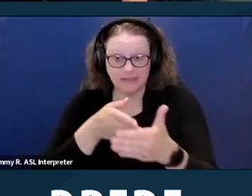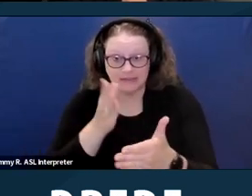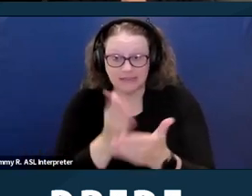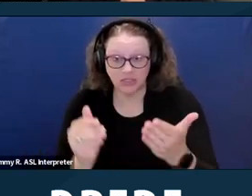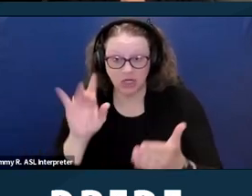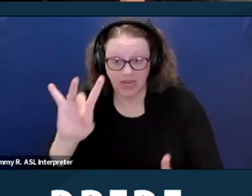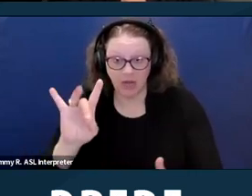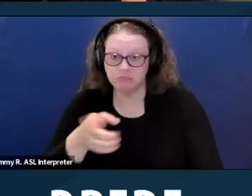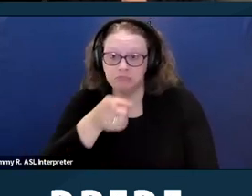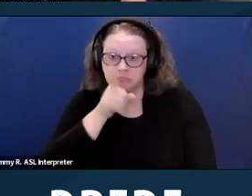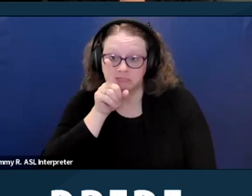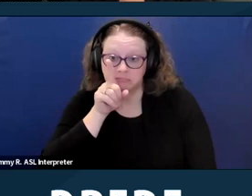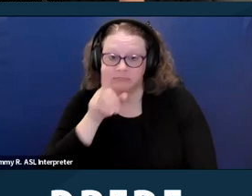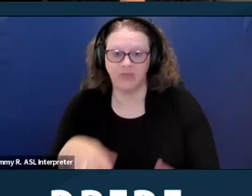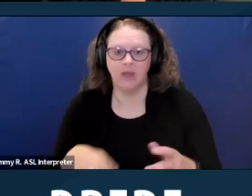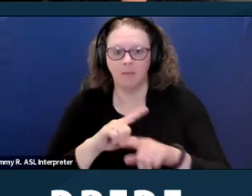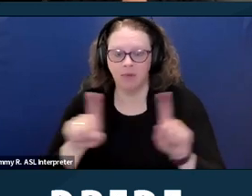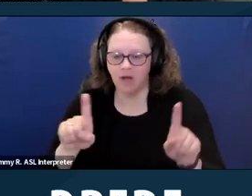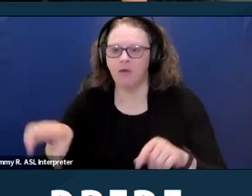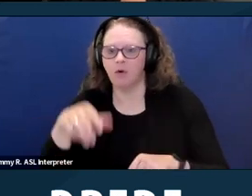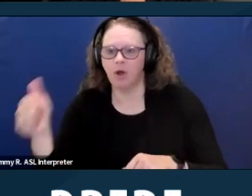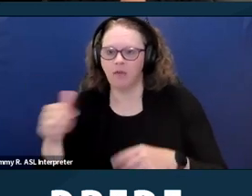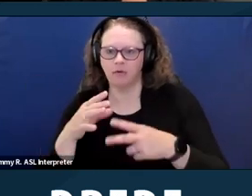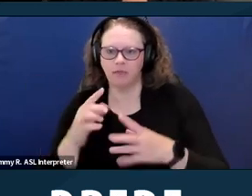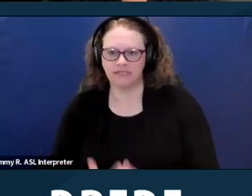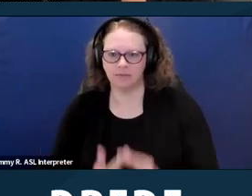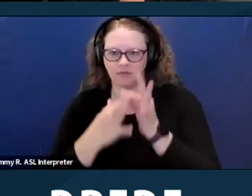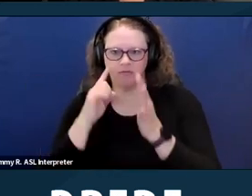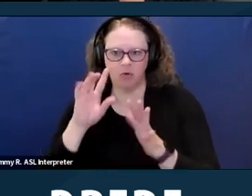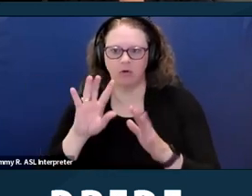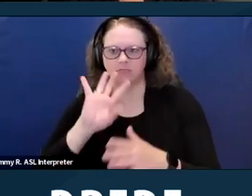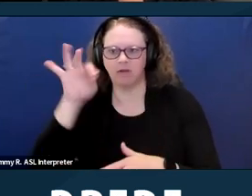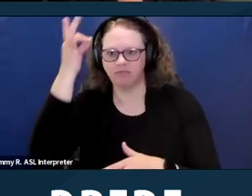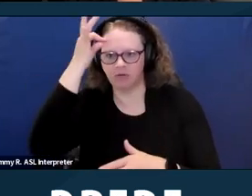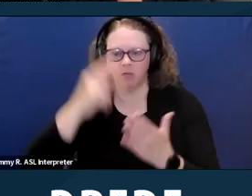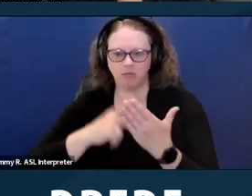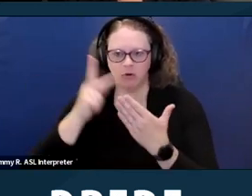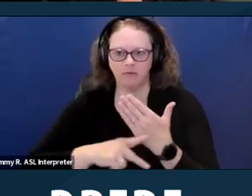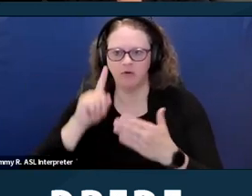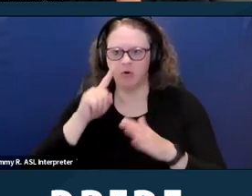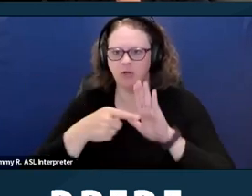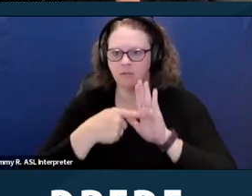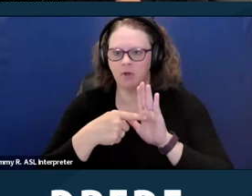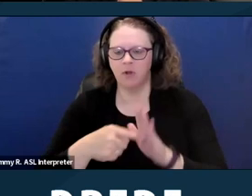for other types of federal programs. For example, the low-income housing tax credit program,